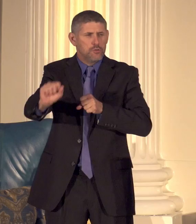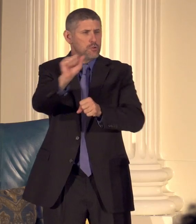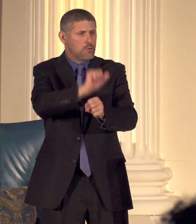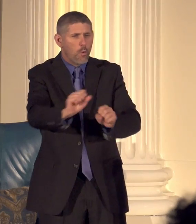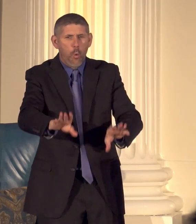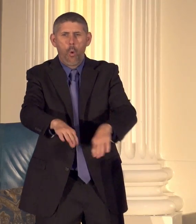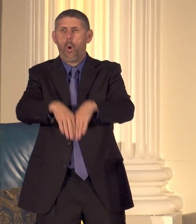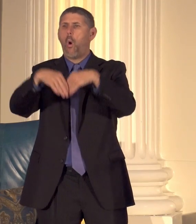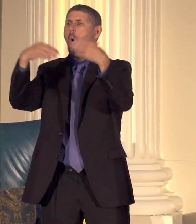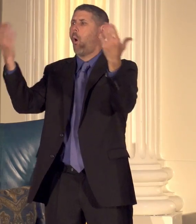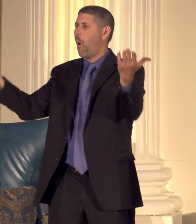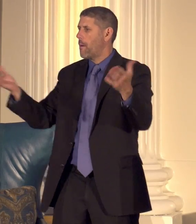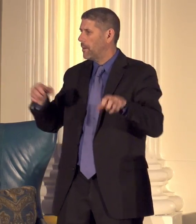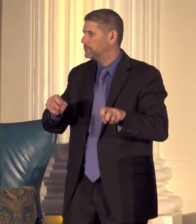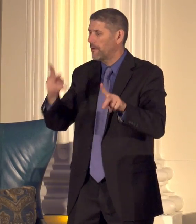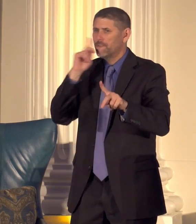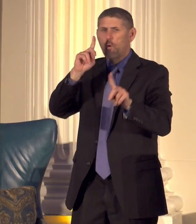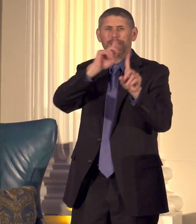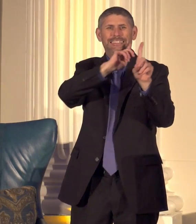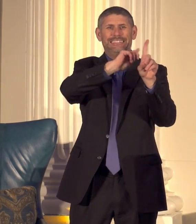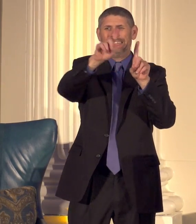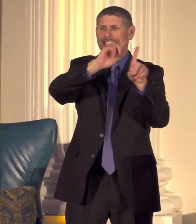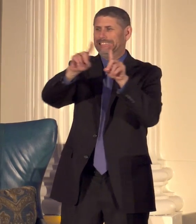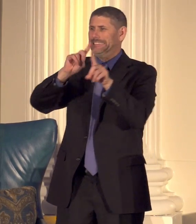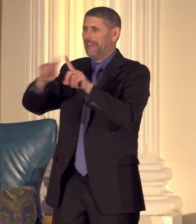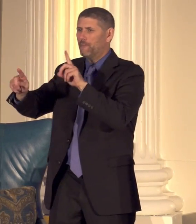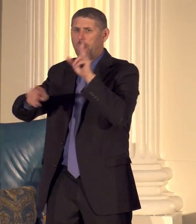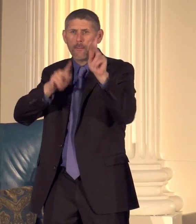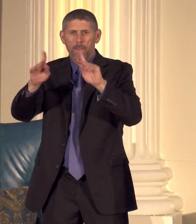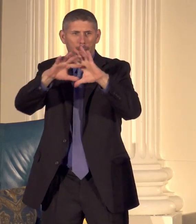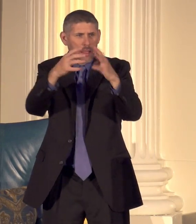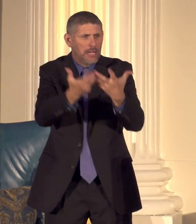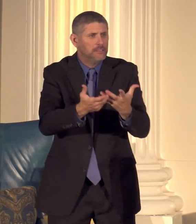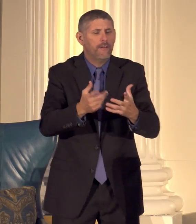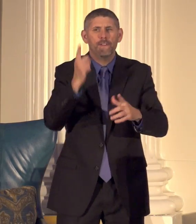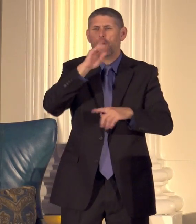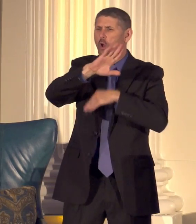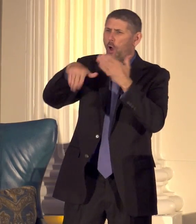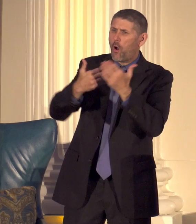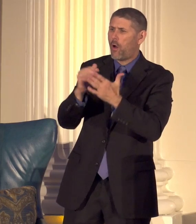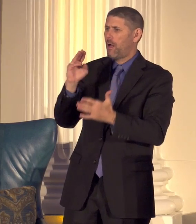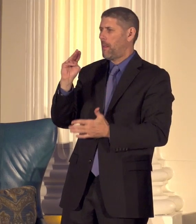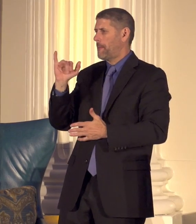for all populations for all minorities for those that sometimes don't get